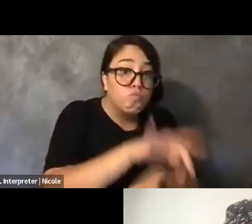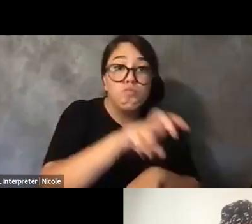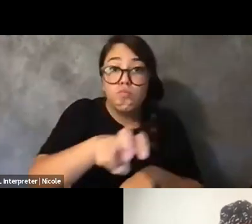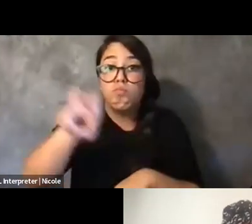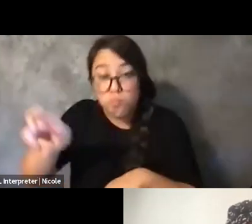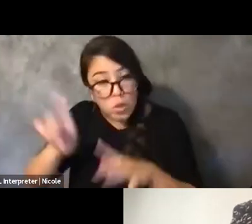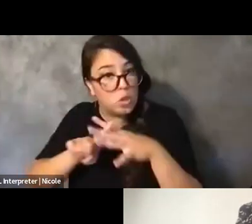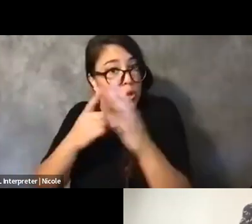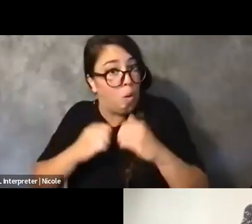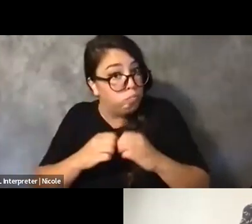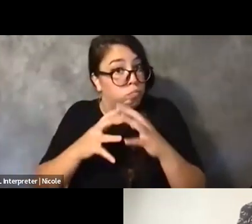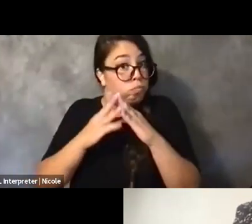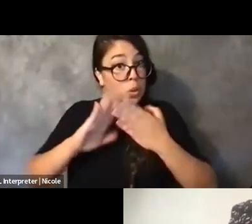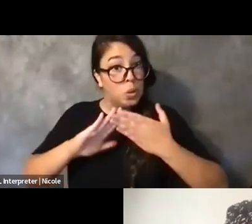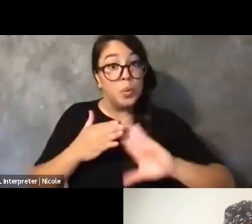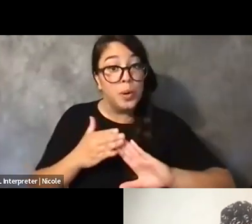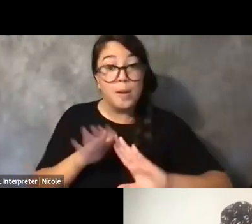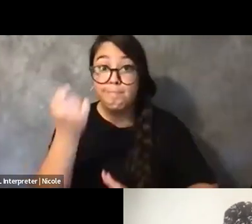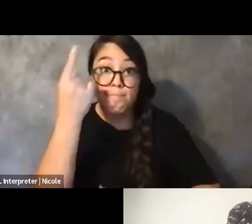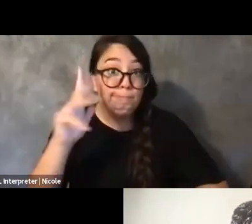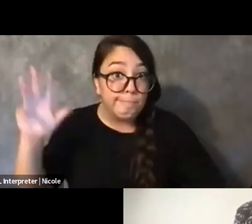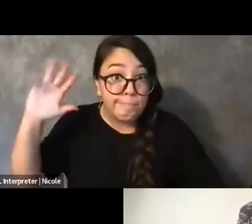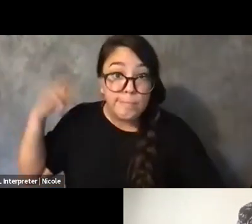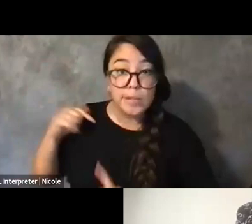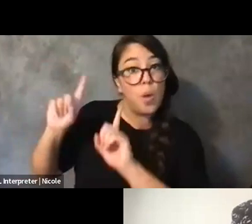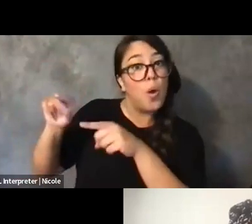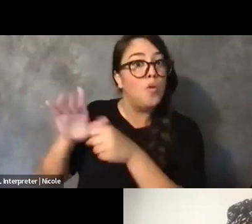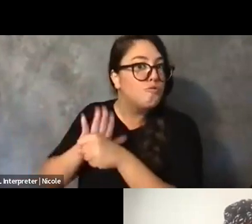And I used to like go to local organizations and then just talk to one person